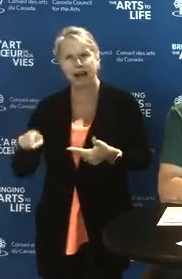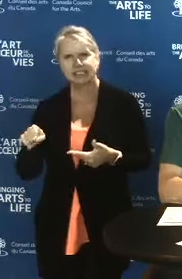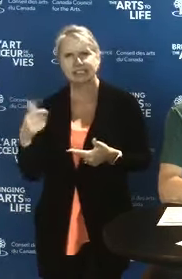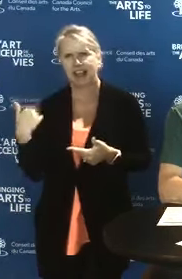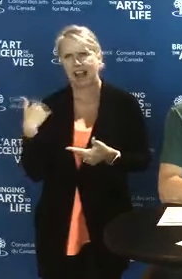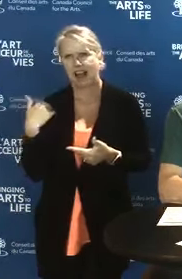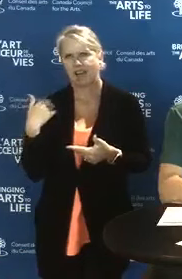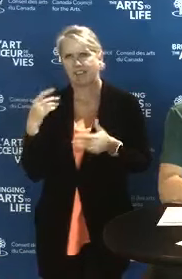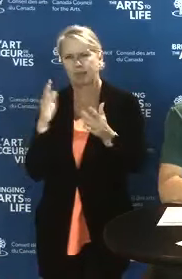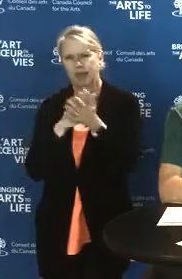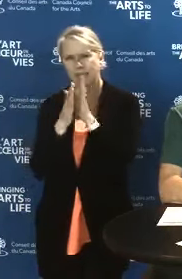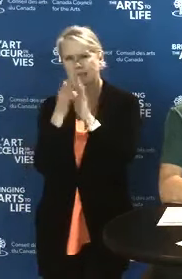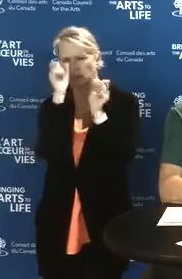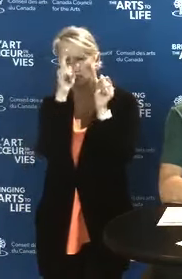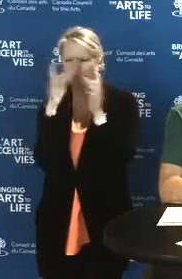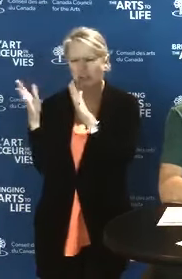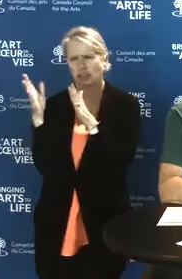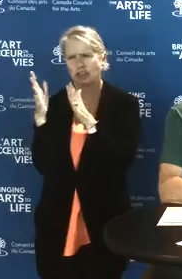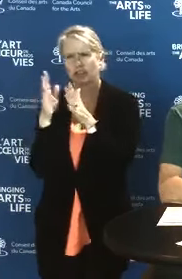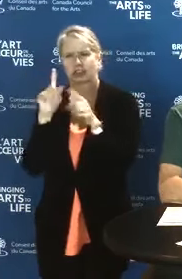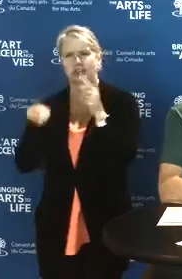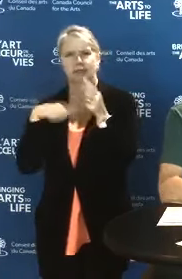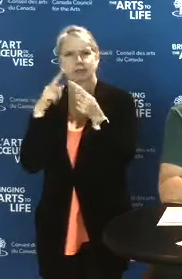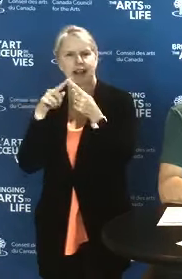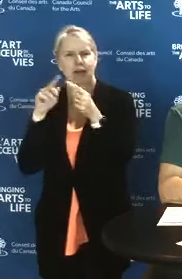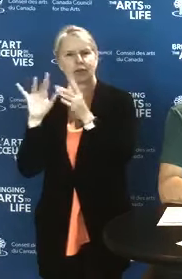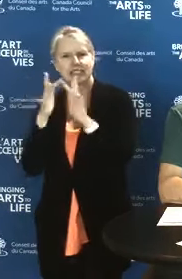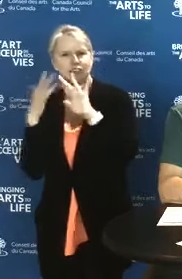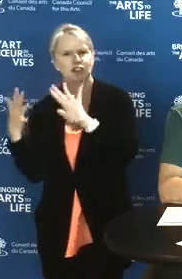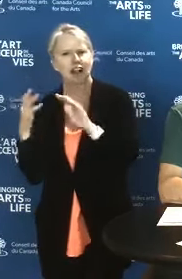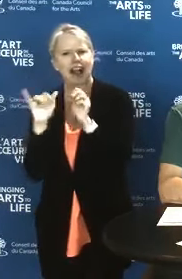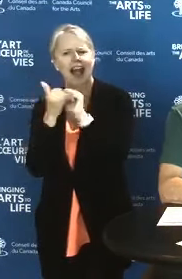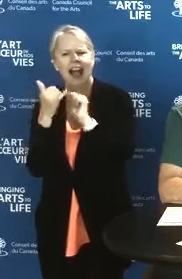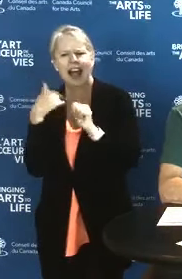How do I find what I need to engage with the digital world?